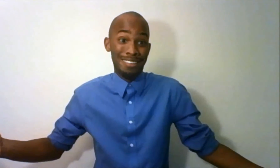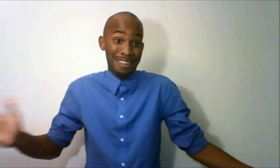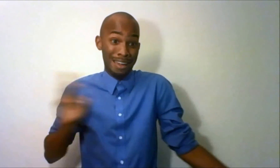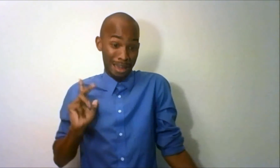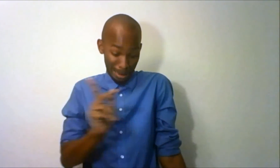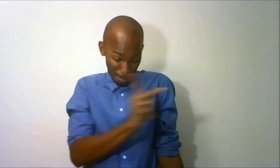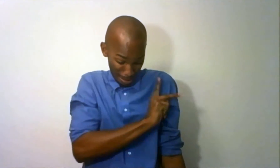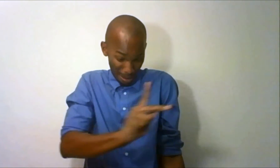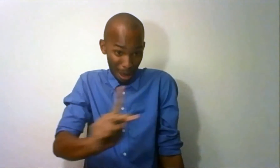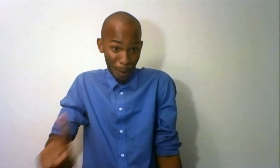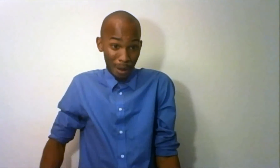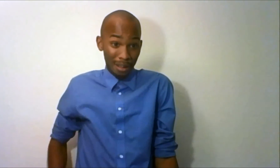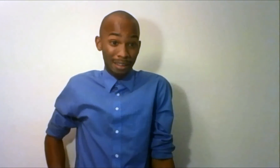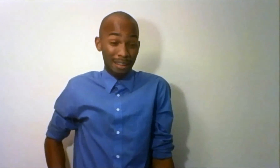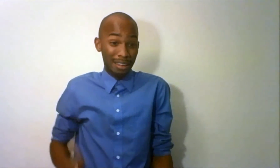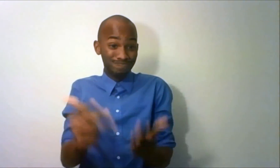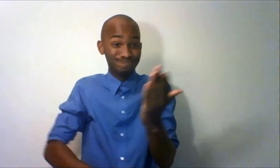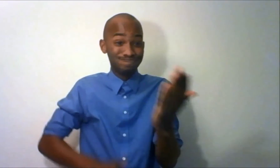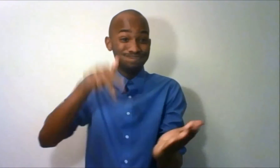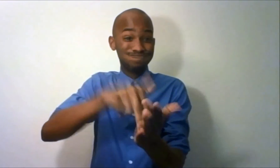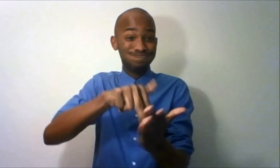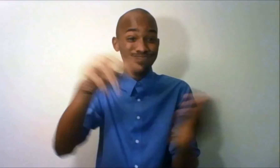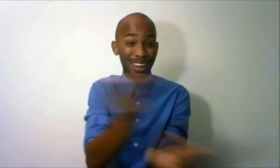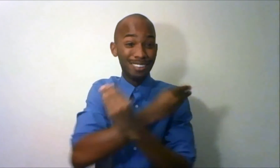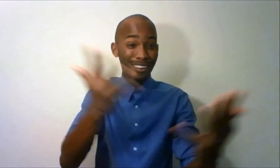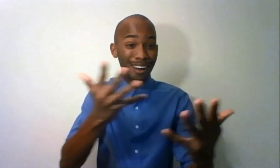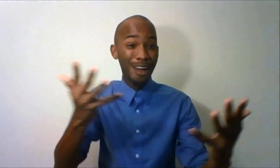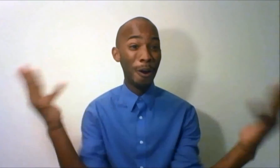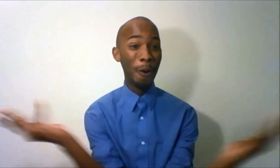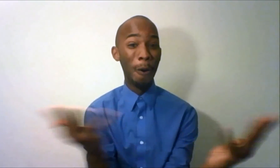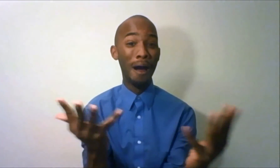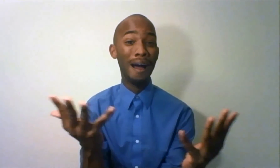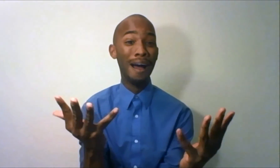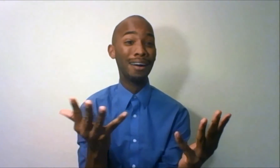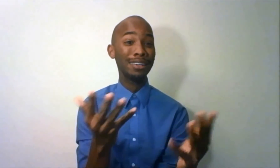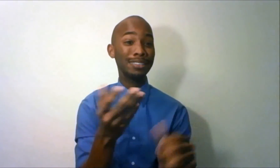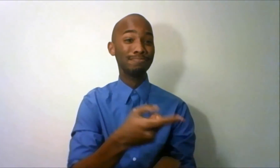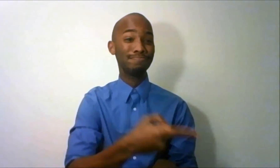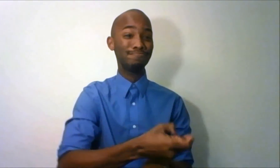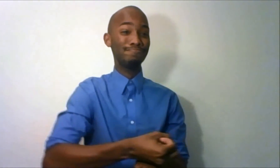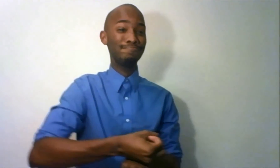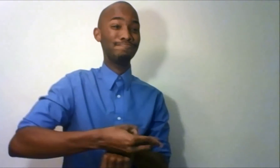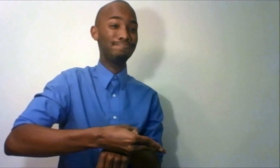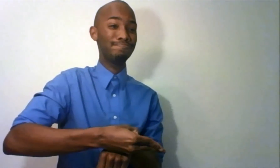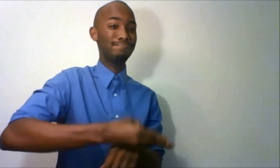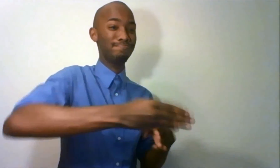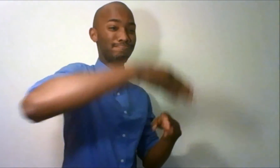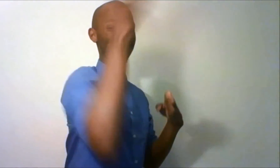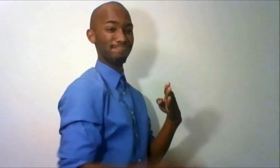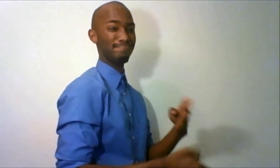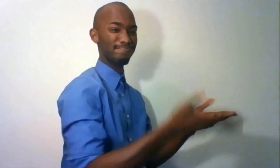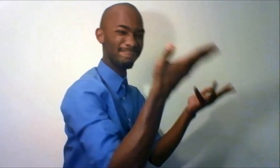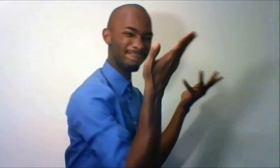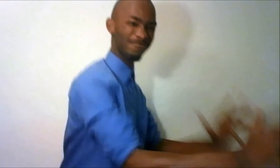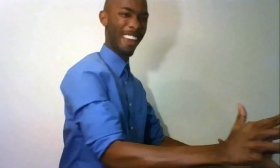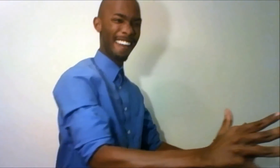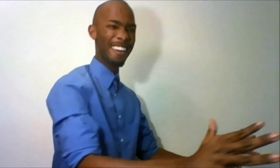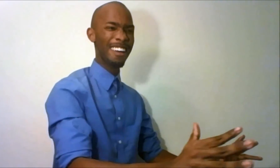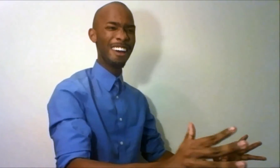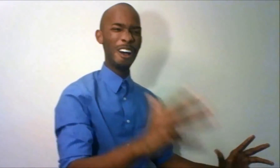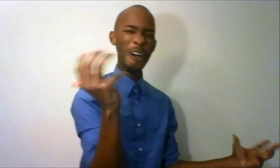Our resurrected King Has rendered you defeated